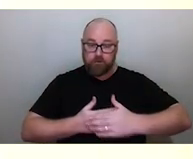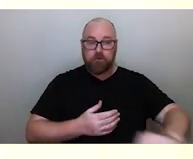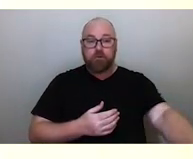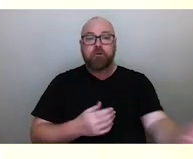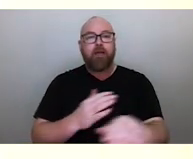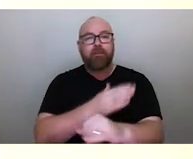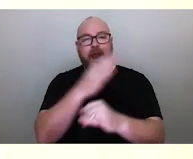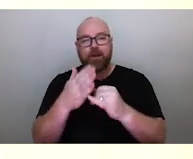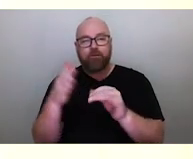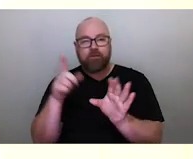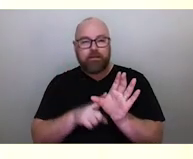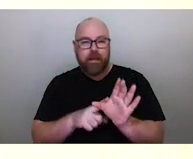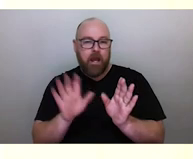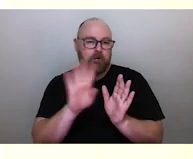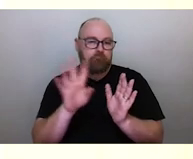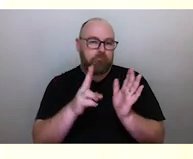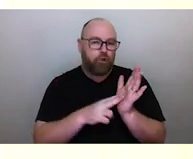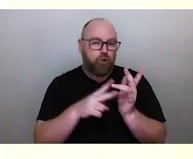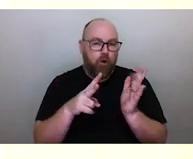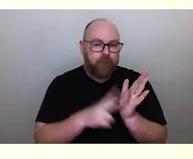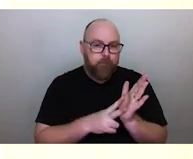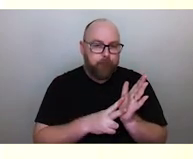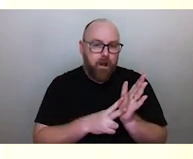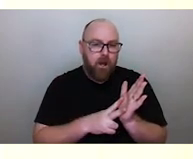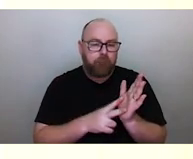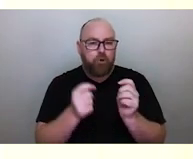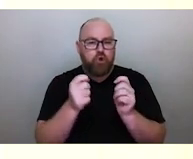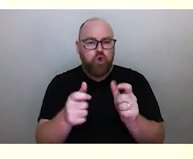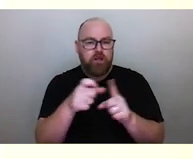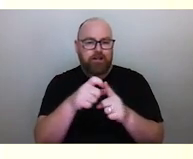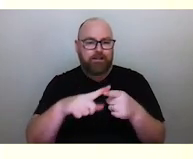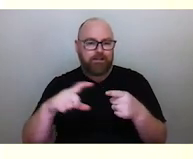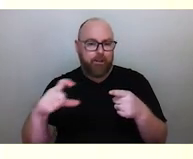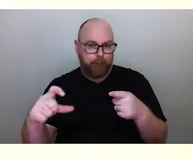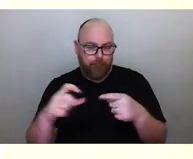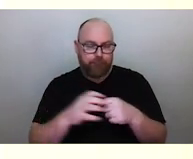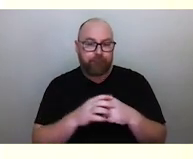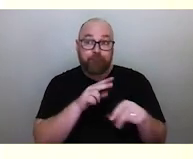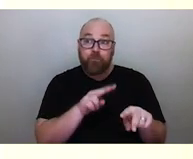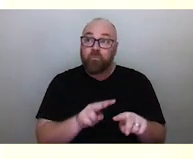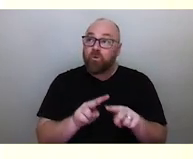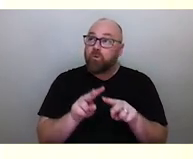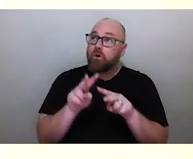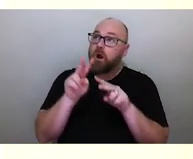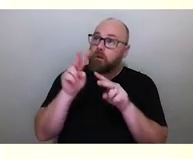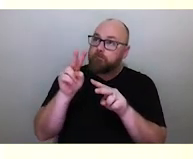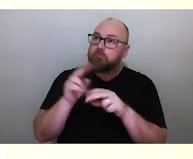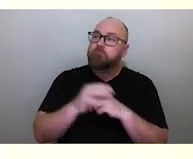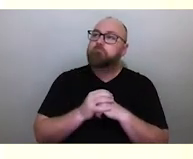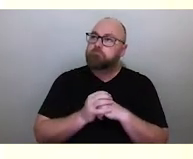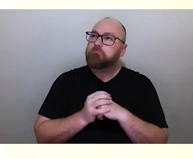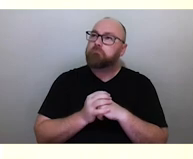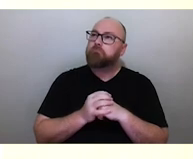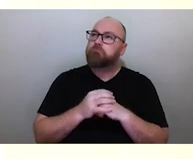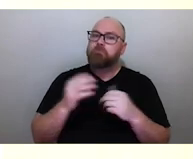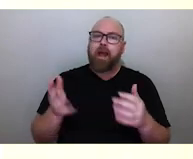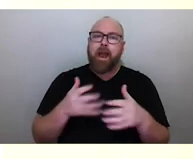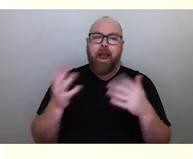around the time of November into early December. When you look up, you're going to notice that on the ground level, the air is dead calm.